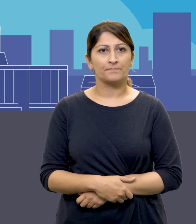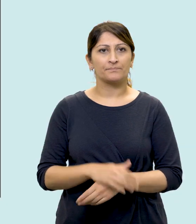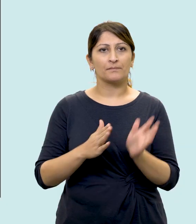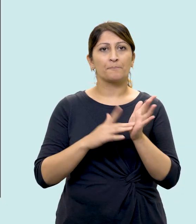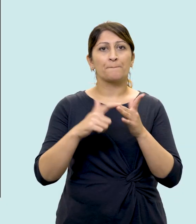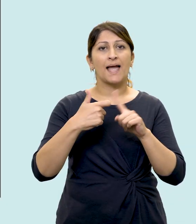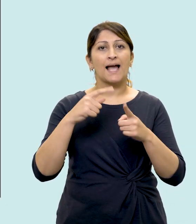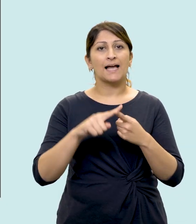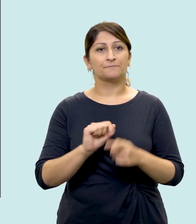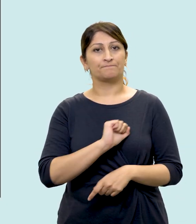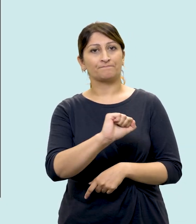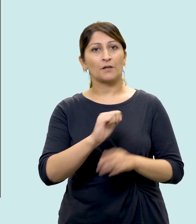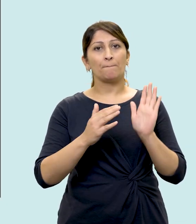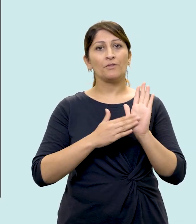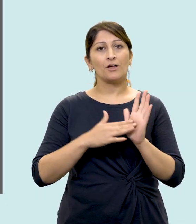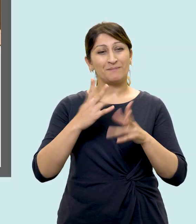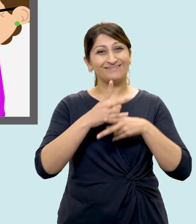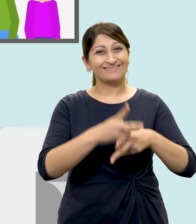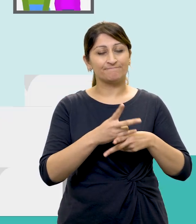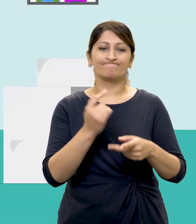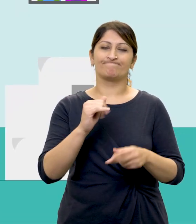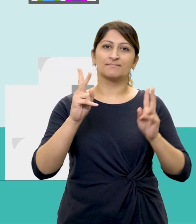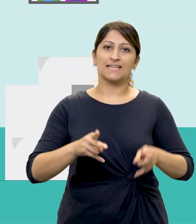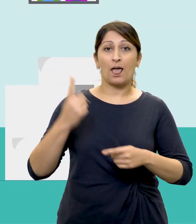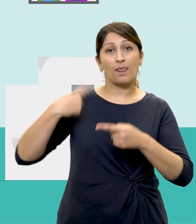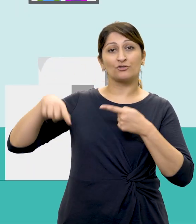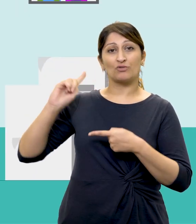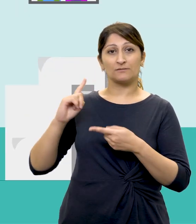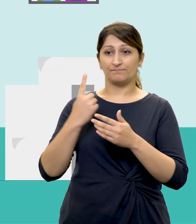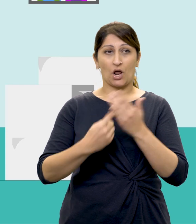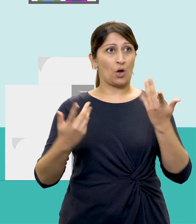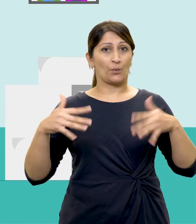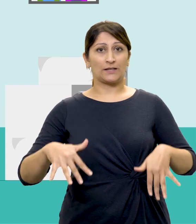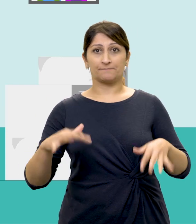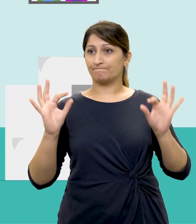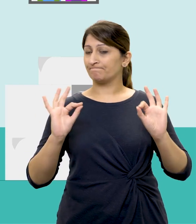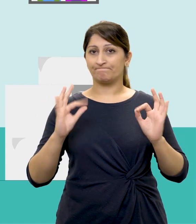Mike's mum was his carer. She died last year and he's not coping well on his own.